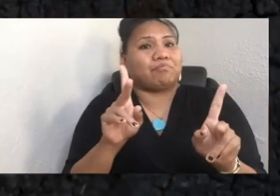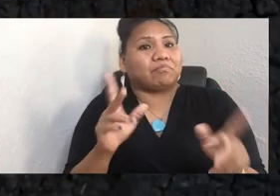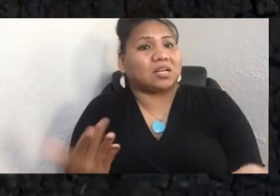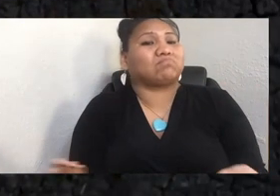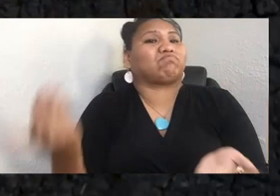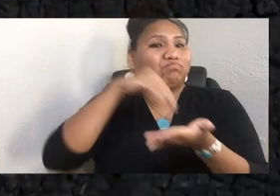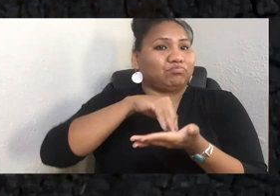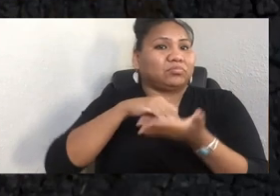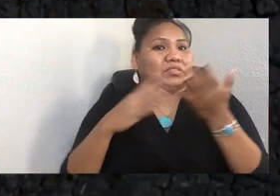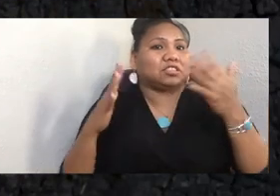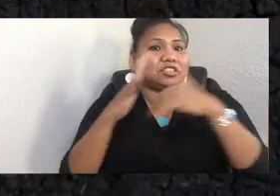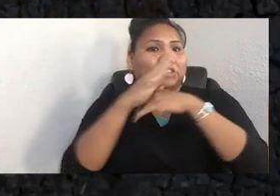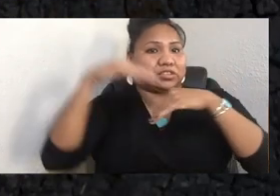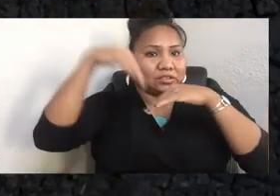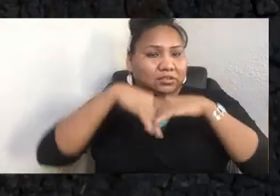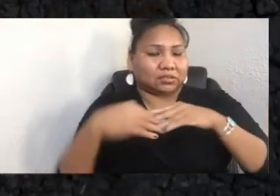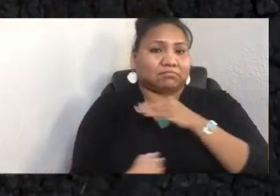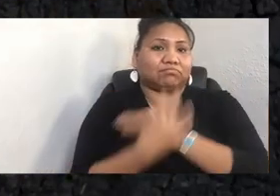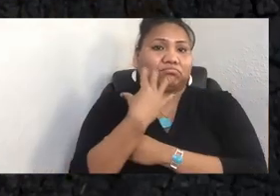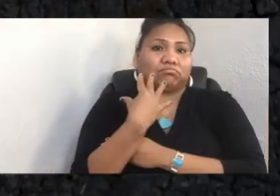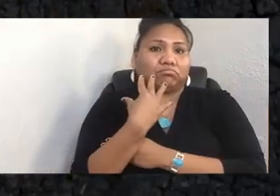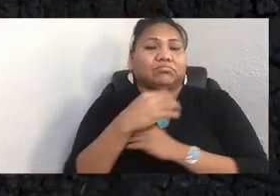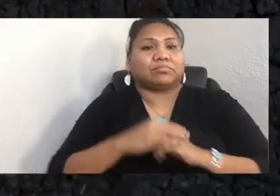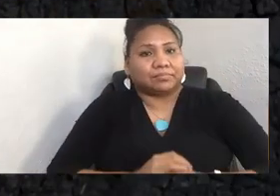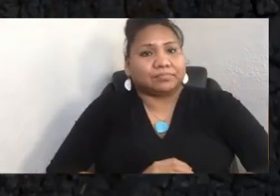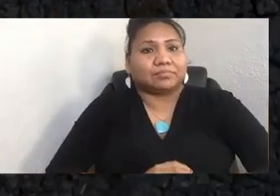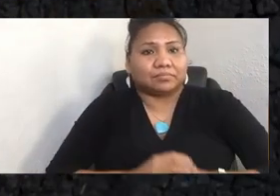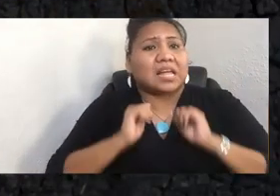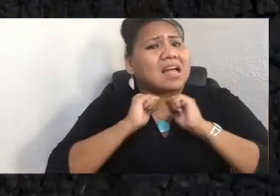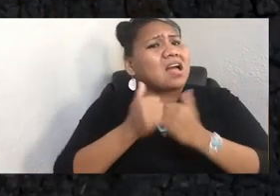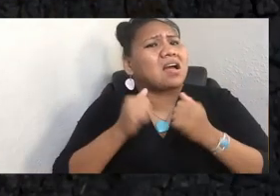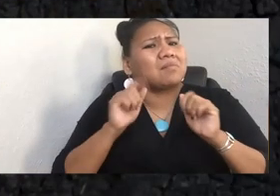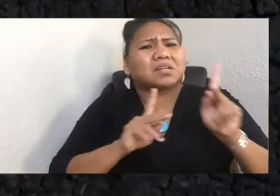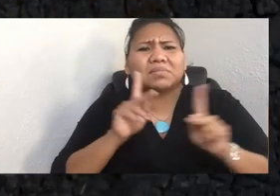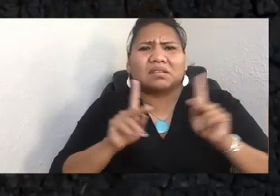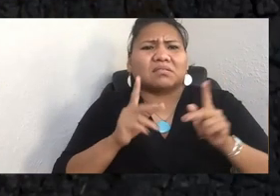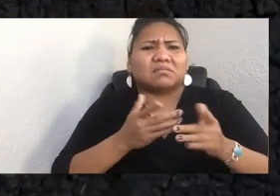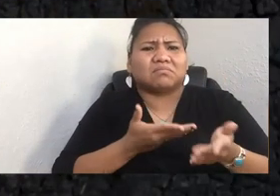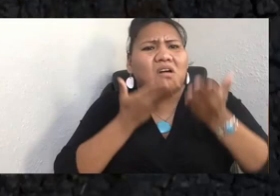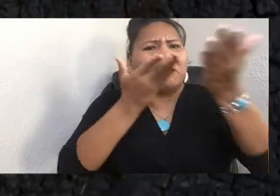And just as people have gracefully offered overwhelming, beautiful, vital teaching, so with the land.